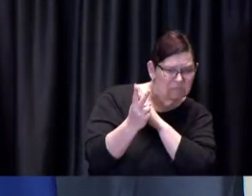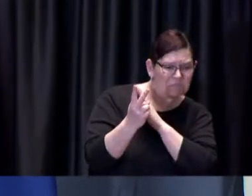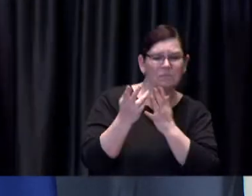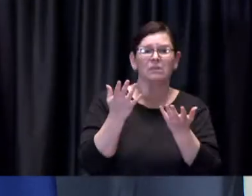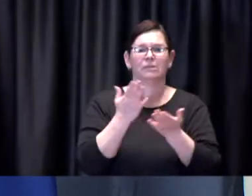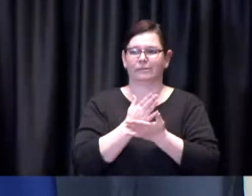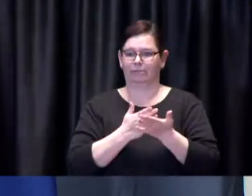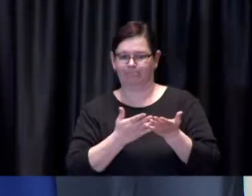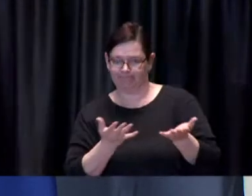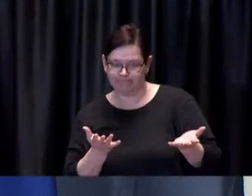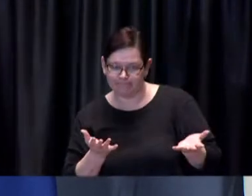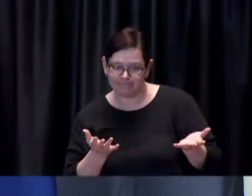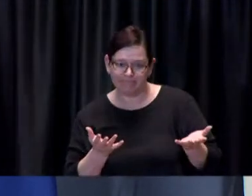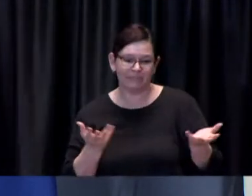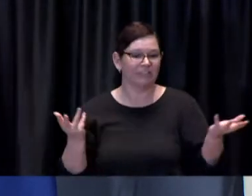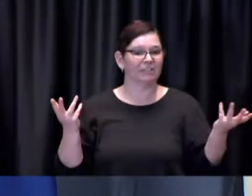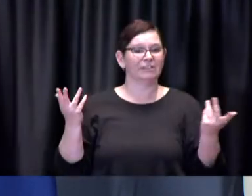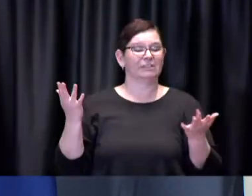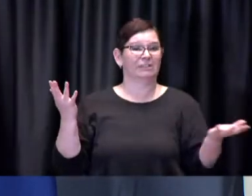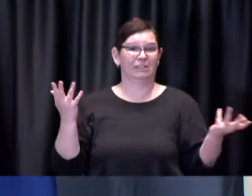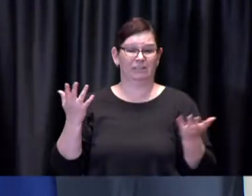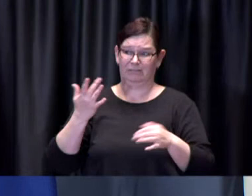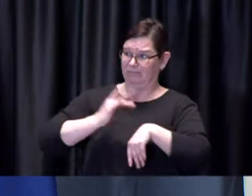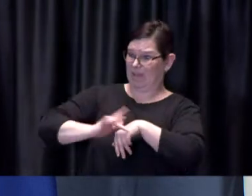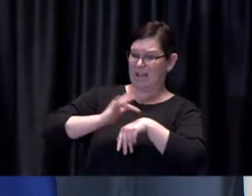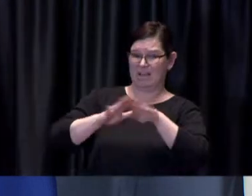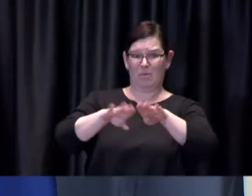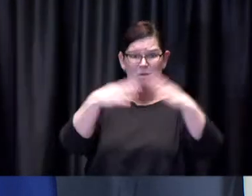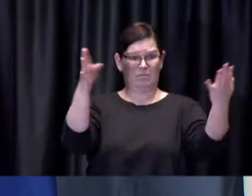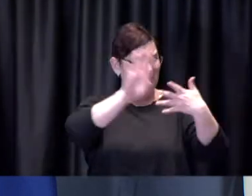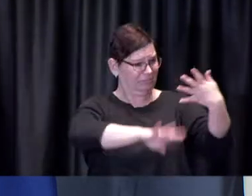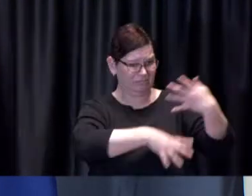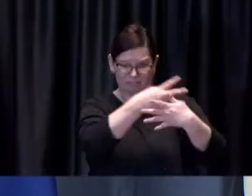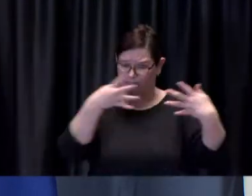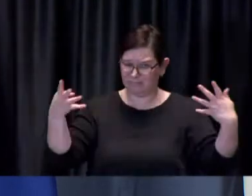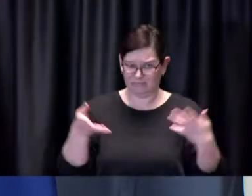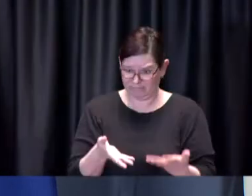made available on the basis that we will have the vaccine to inoculate people and you've heard